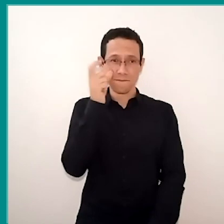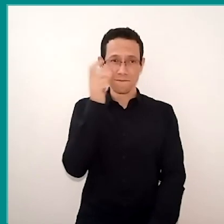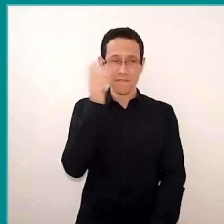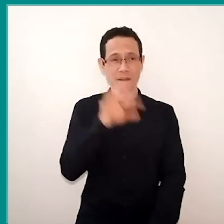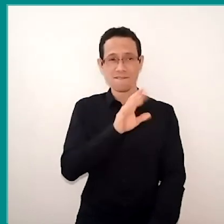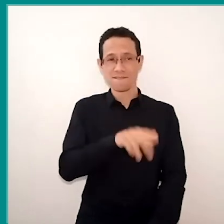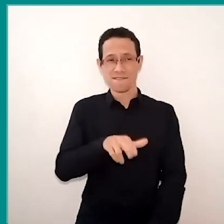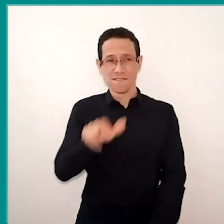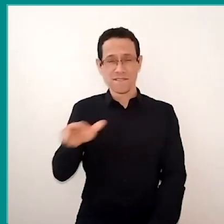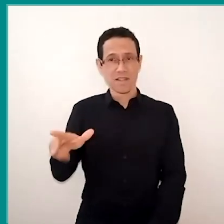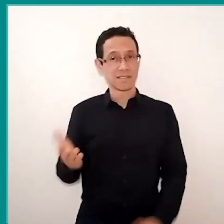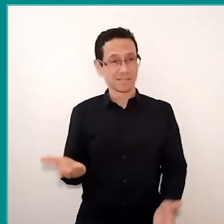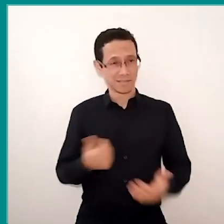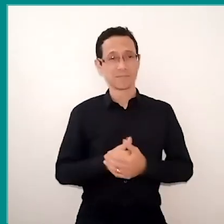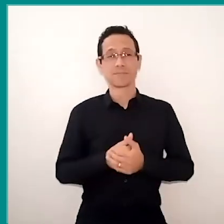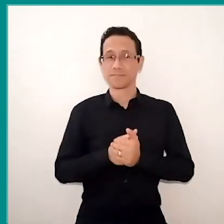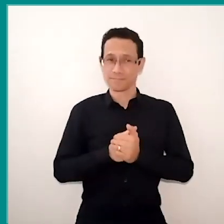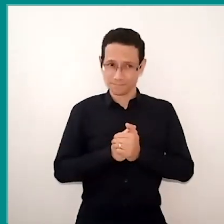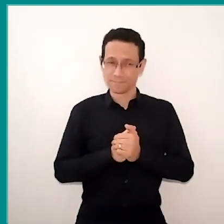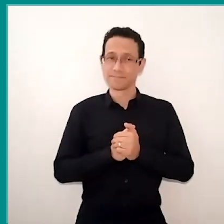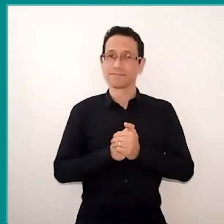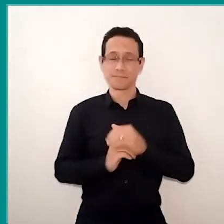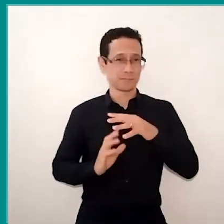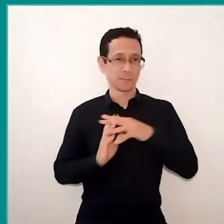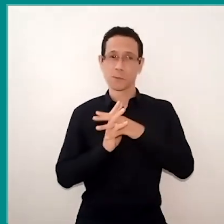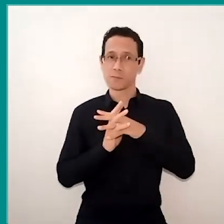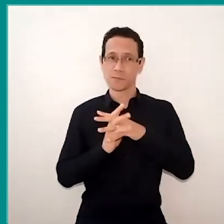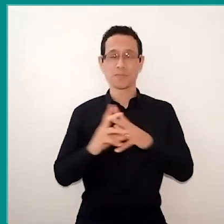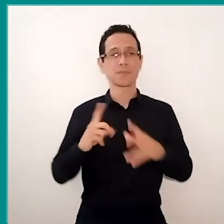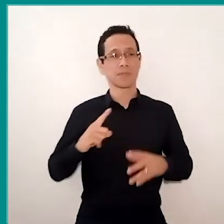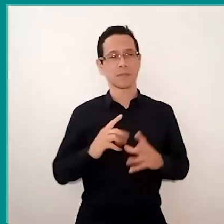So, we have the information overload and a liquidity of that information.